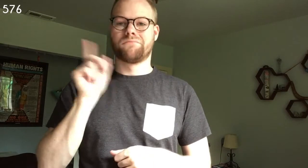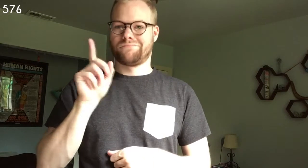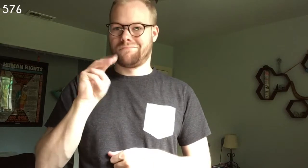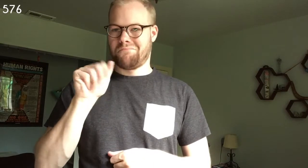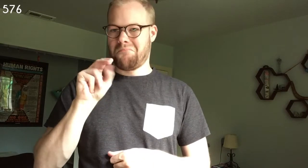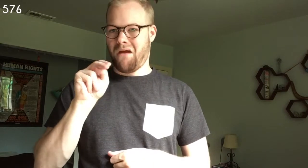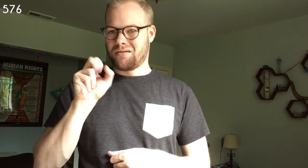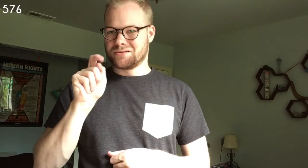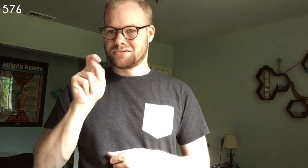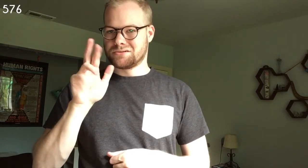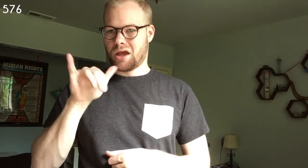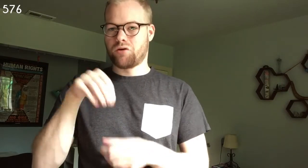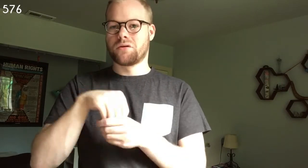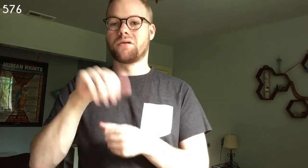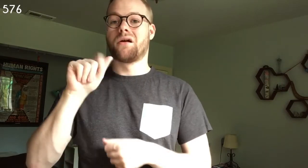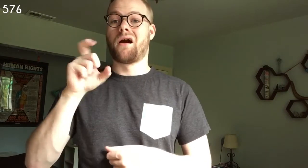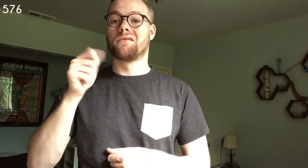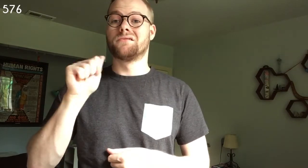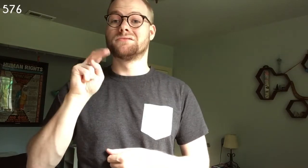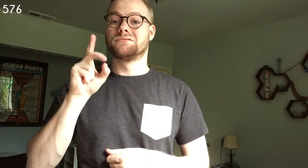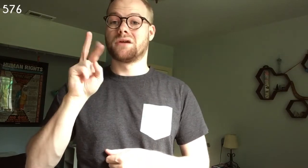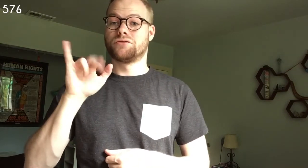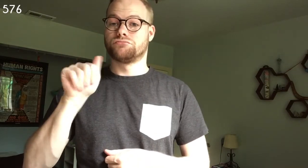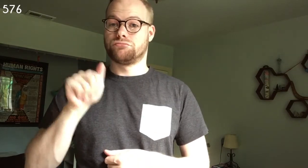in a monastery at Alexandria.